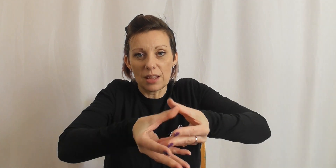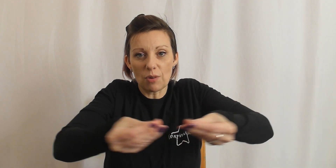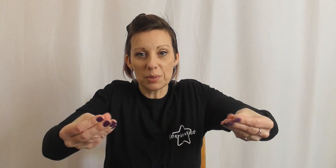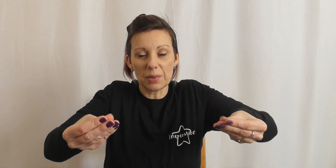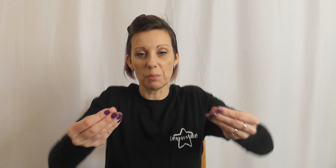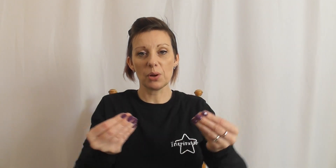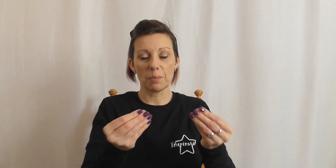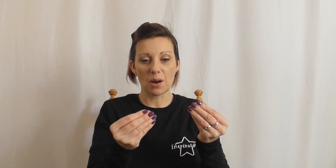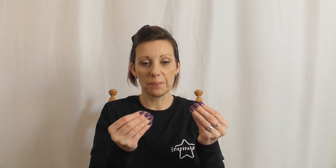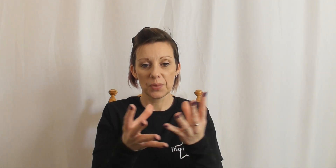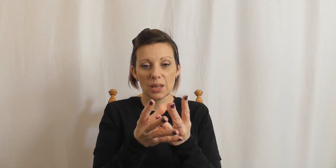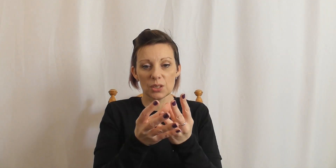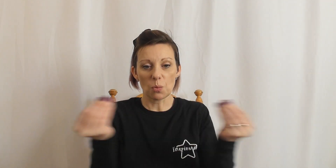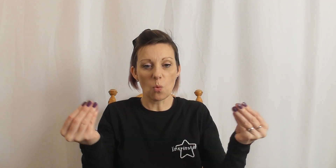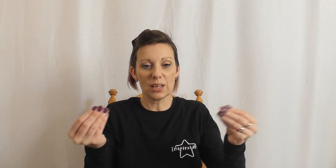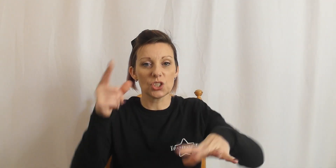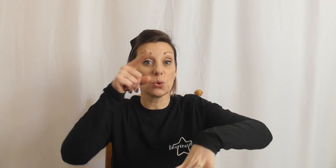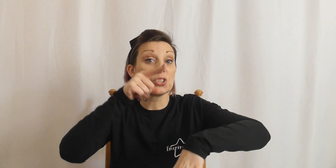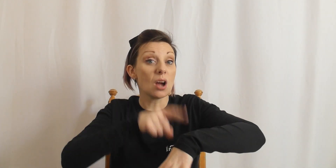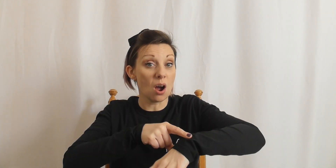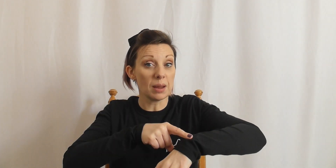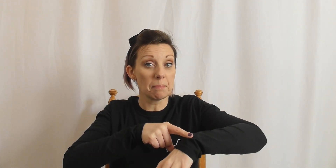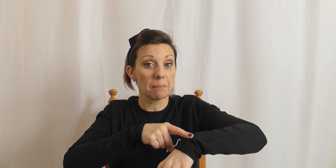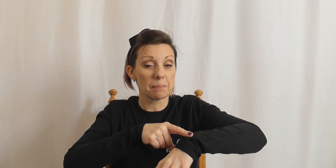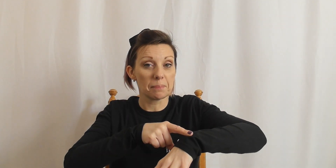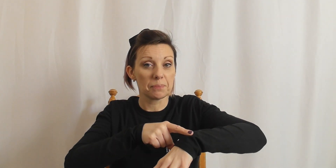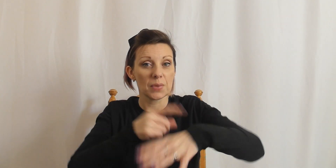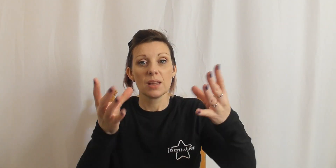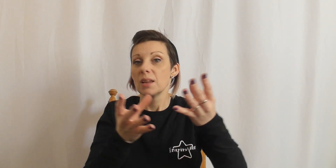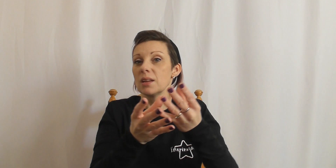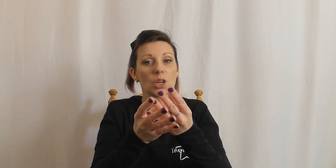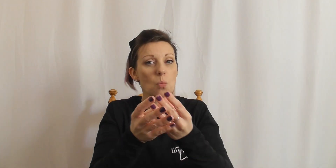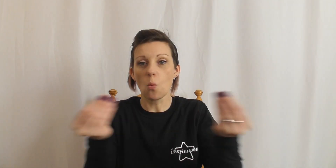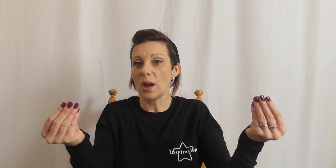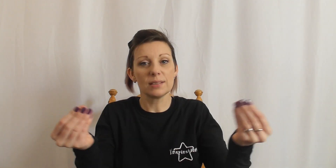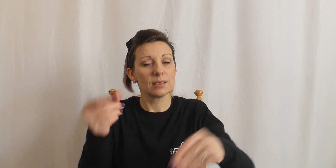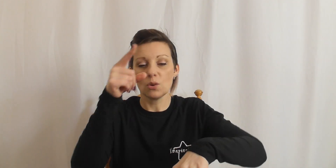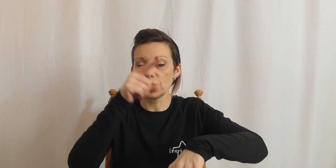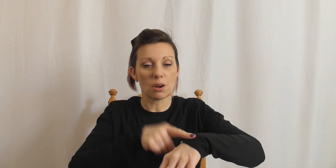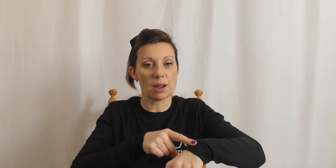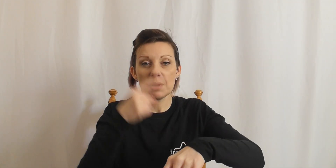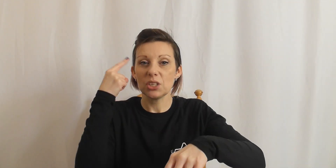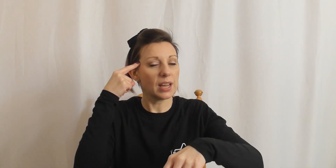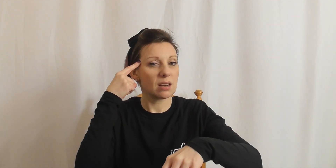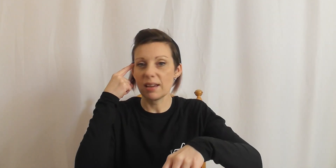grab something and pull it apart. Don't waste your time, don't waste your time. Now were shaking our head